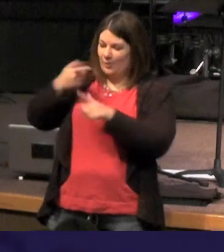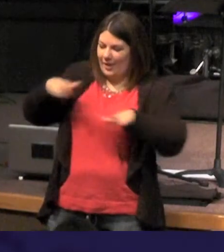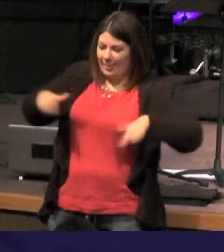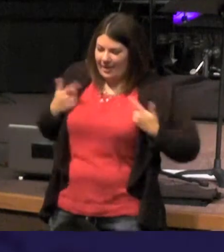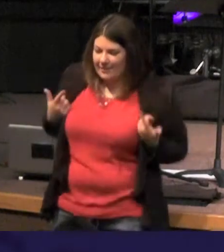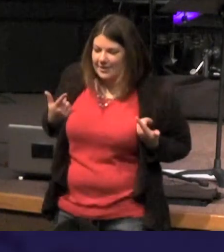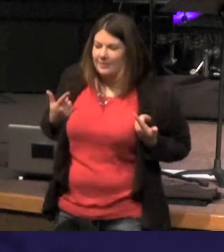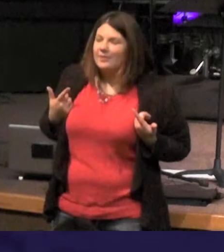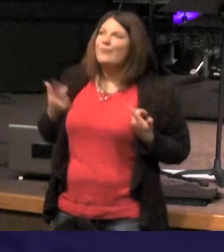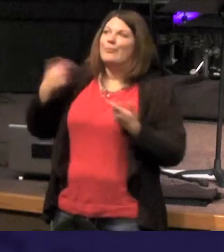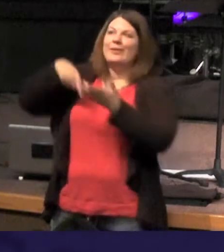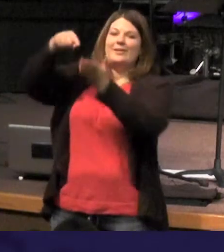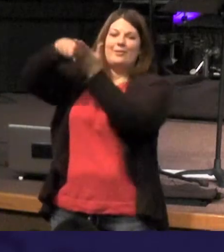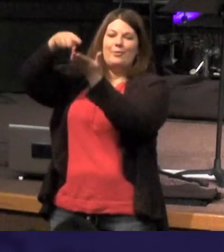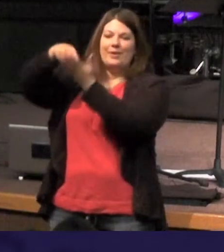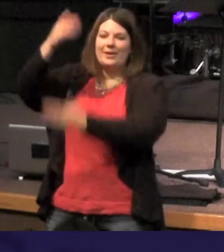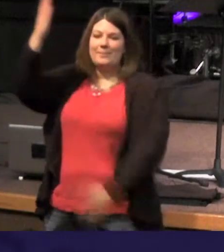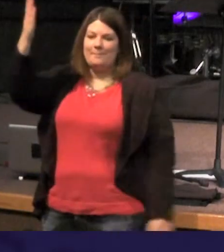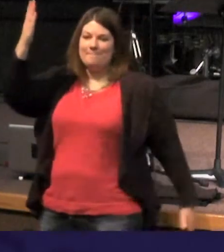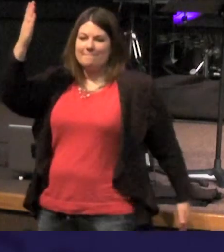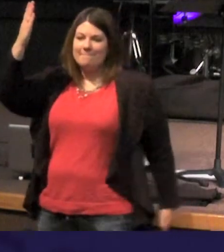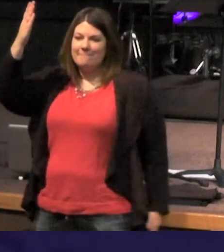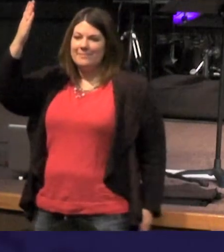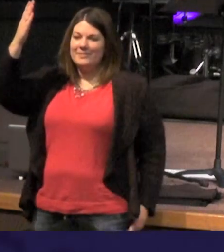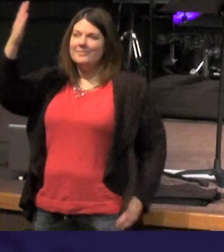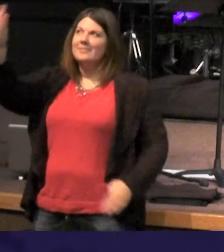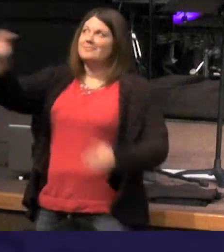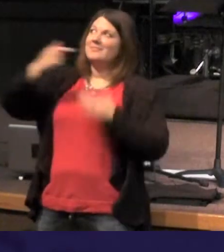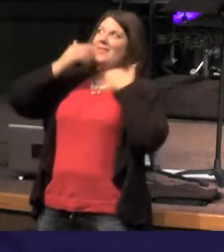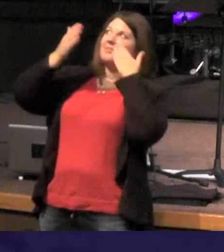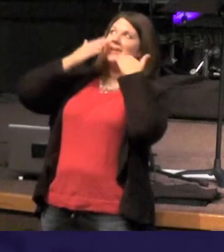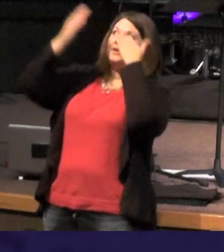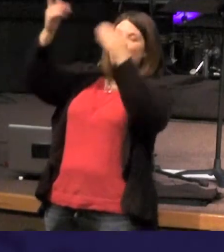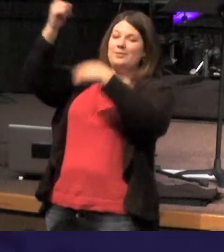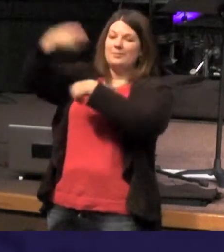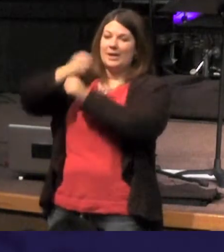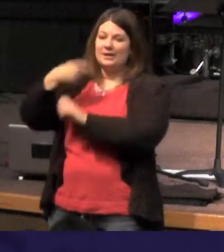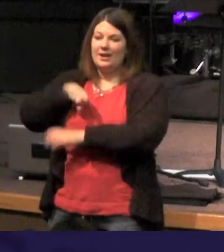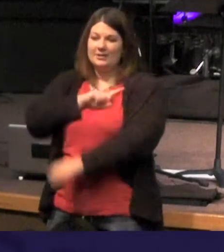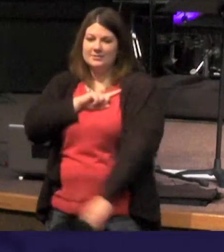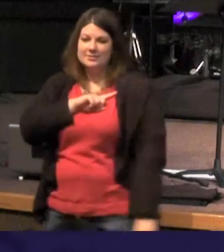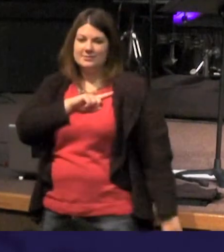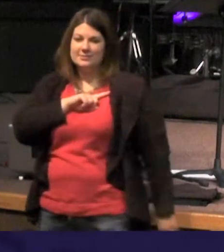and so we should stop and say thank you we know you're the one that's created us - and we should stop and realize that we owe our